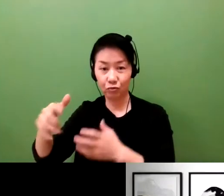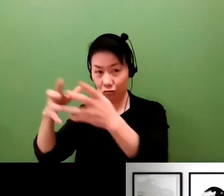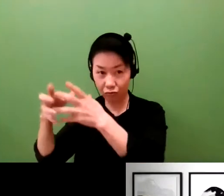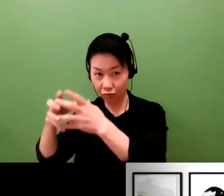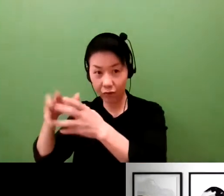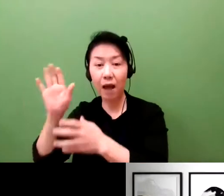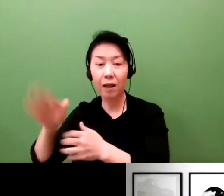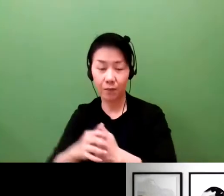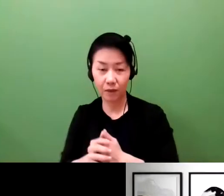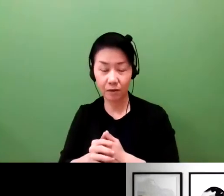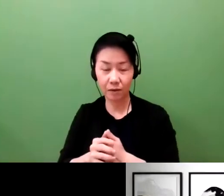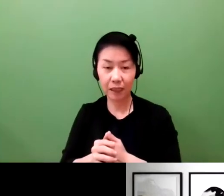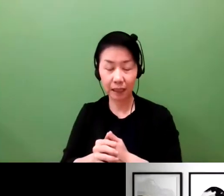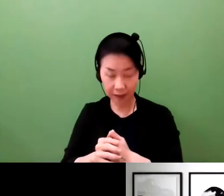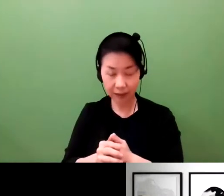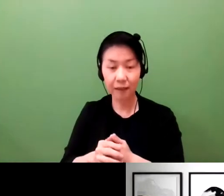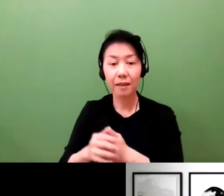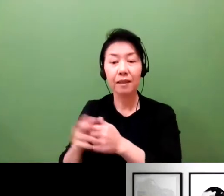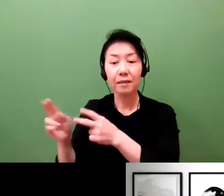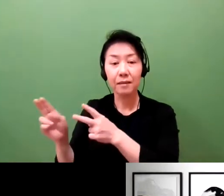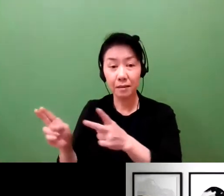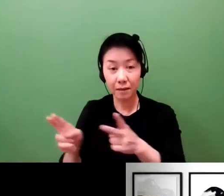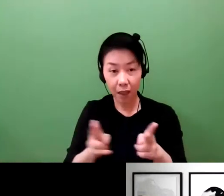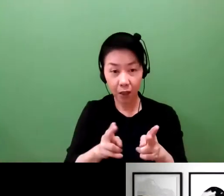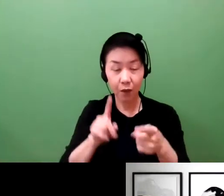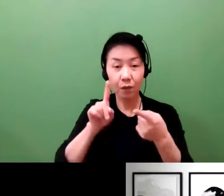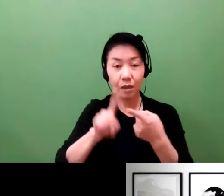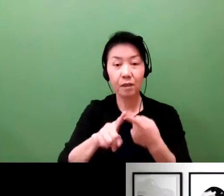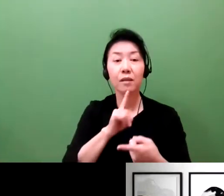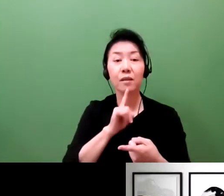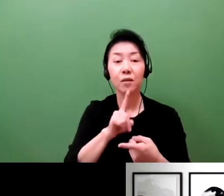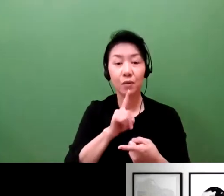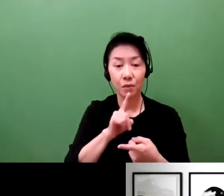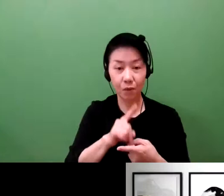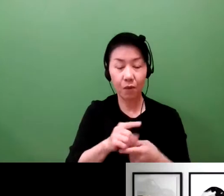In a trustless system, Japan and Germany